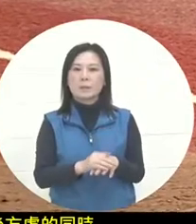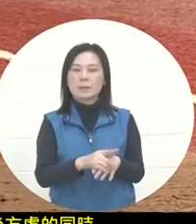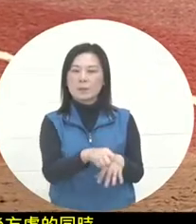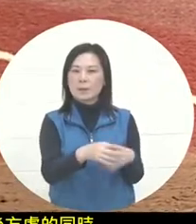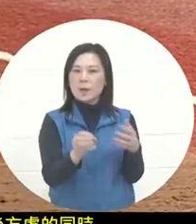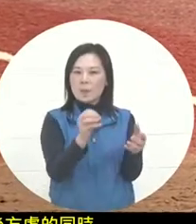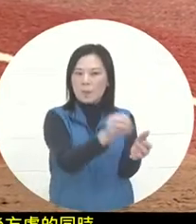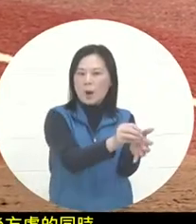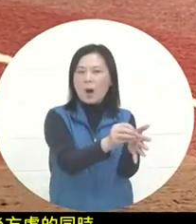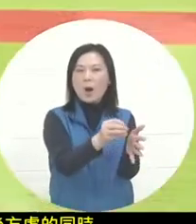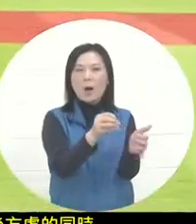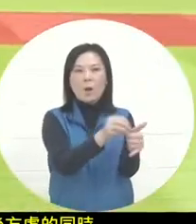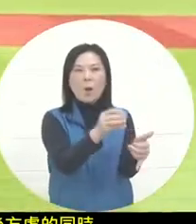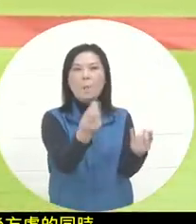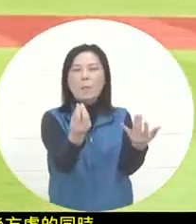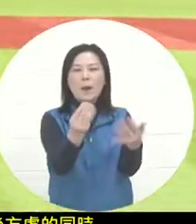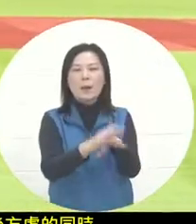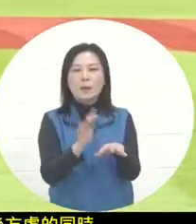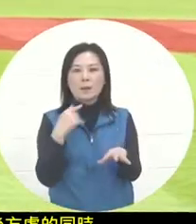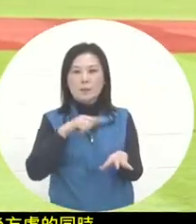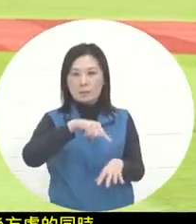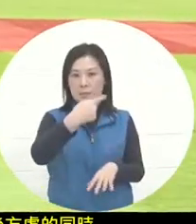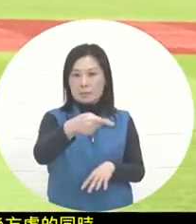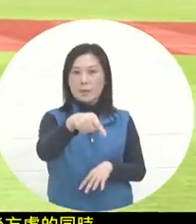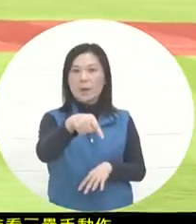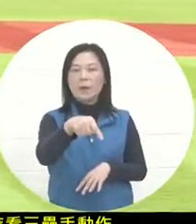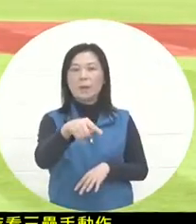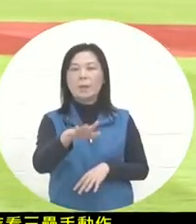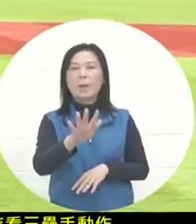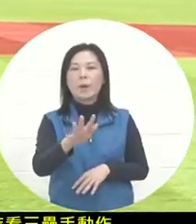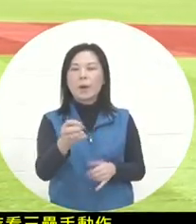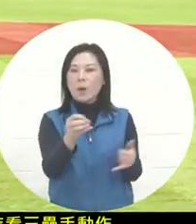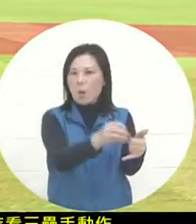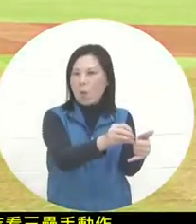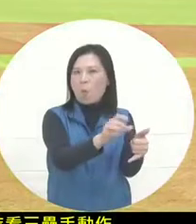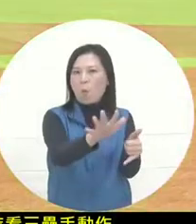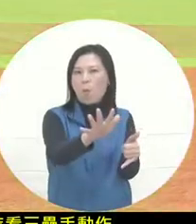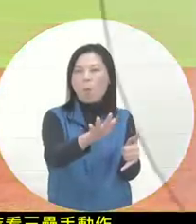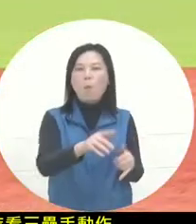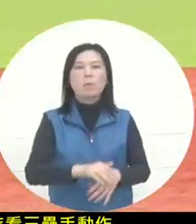, but the following followtake was. When he encountered this situation,